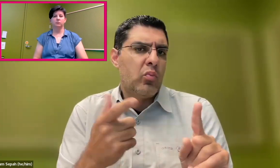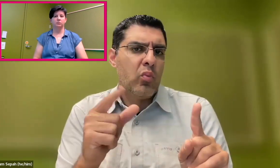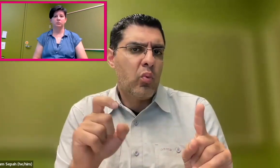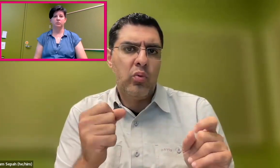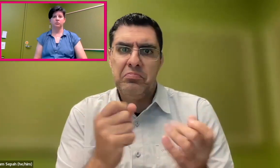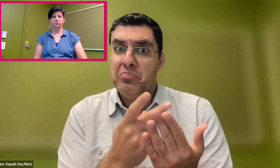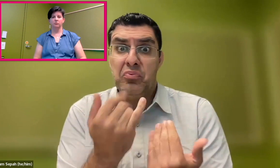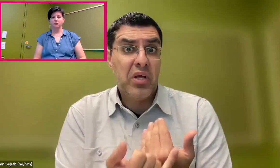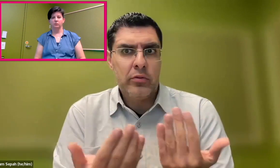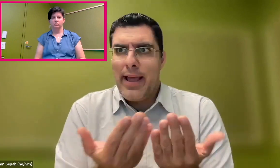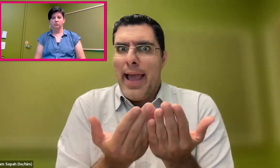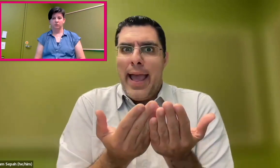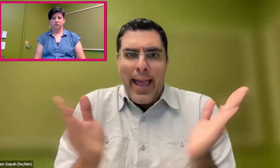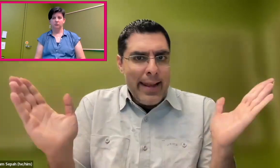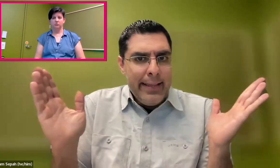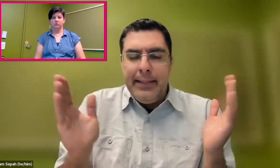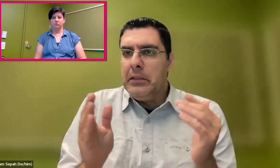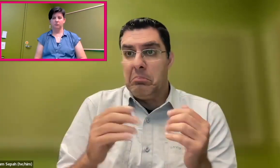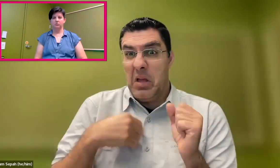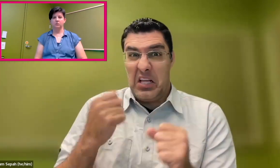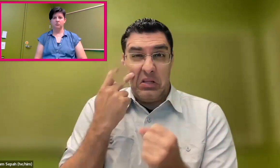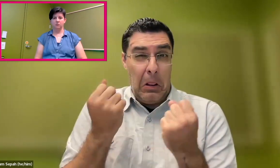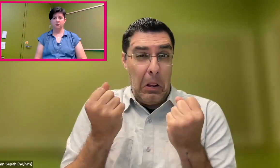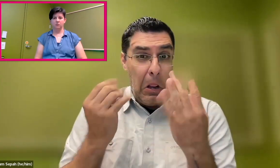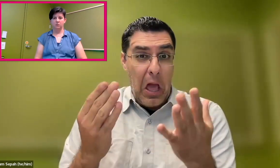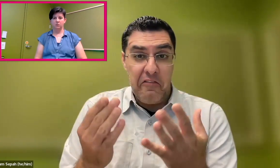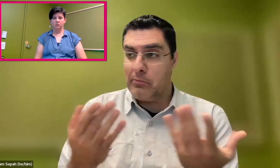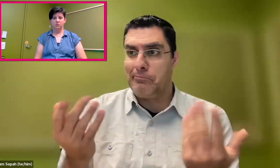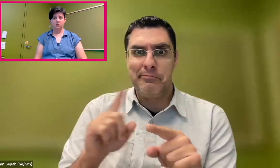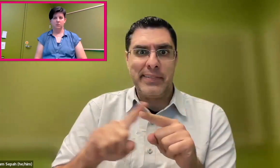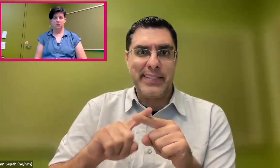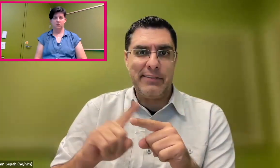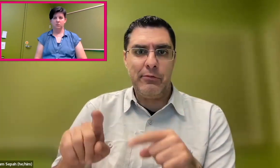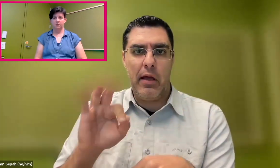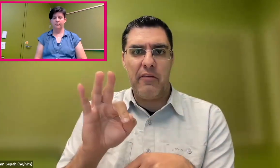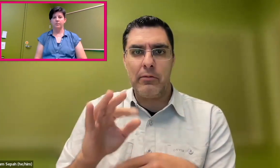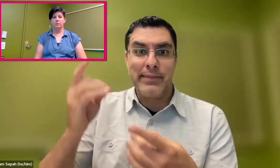And not only for Google, but it was open publicly to the world.